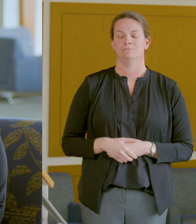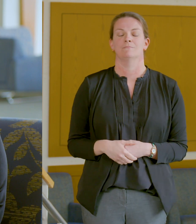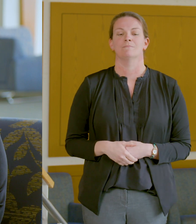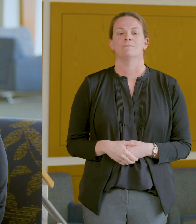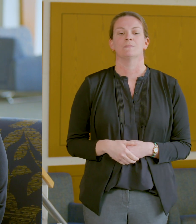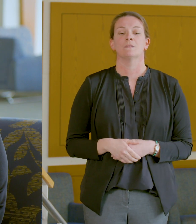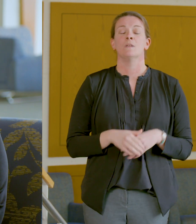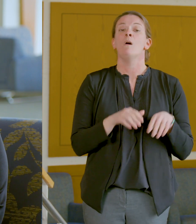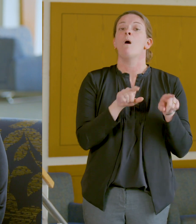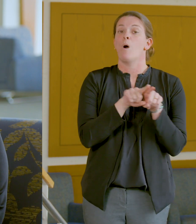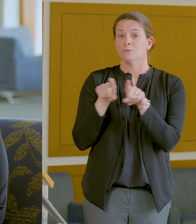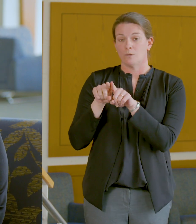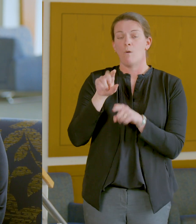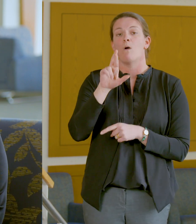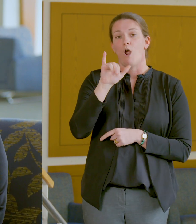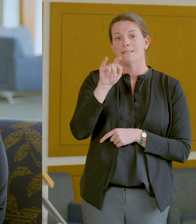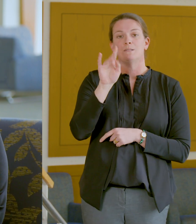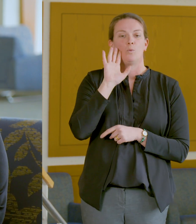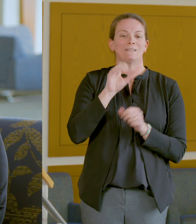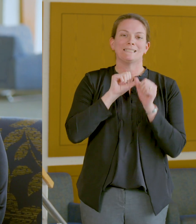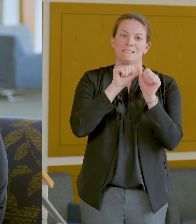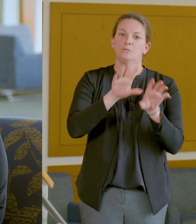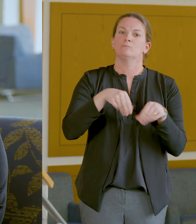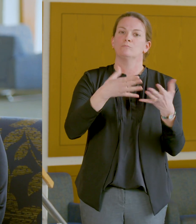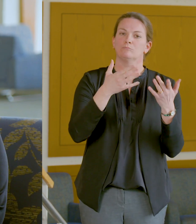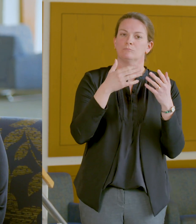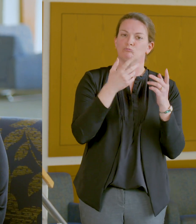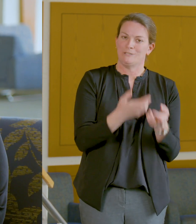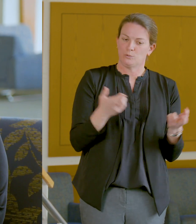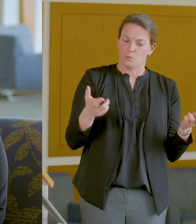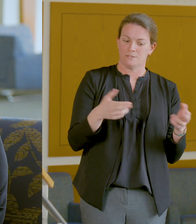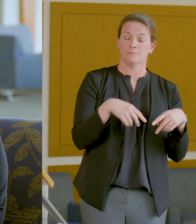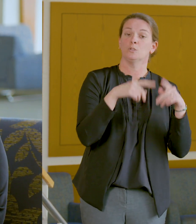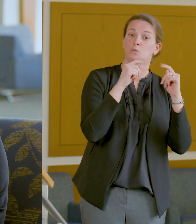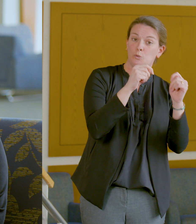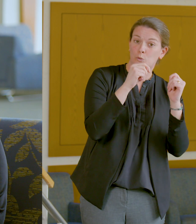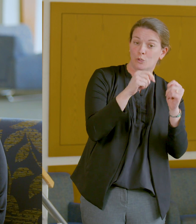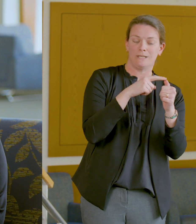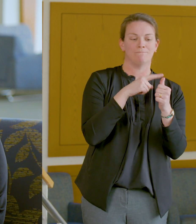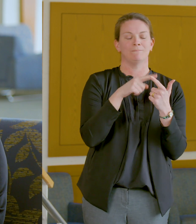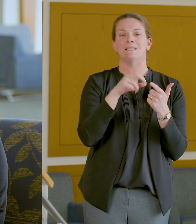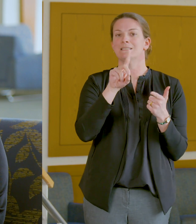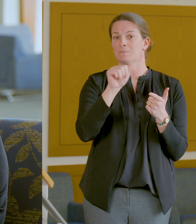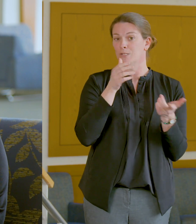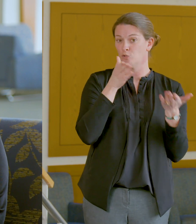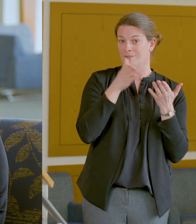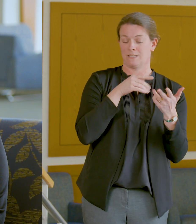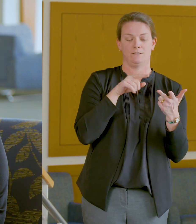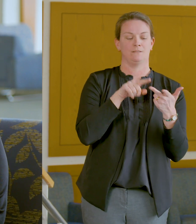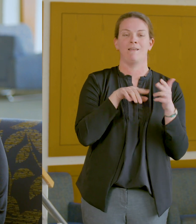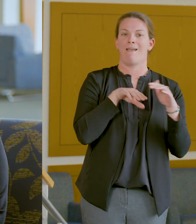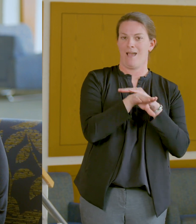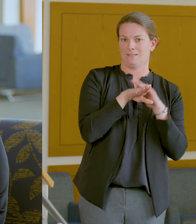RIT will also continue to provide resources such as tutoring, disability services, and access support